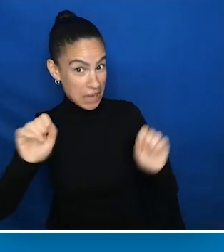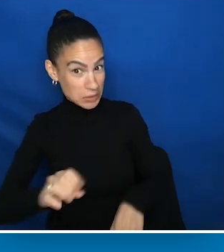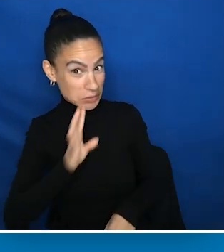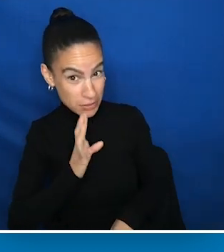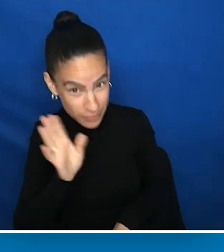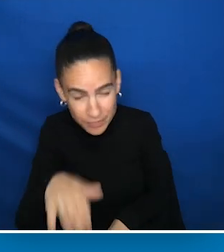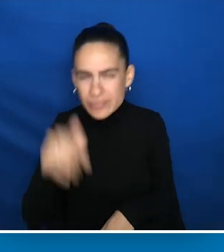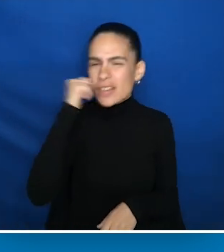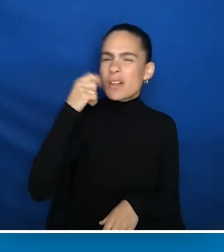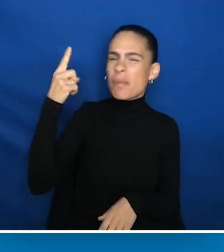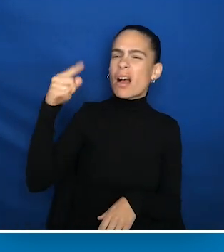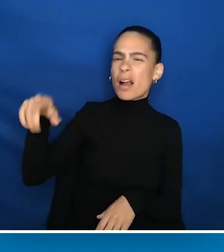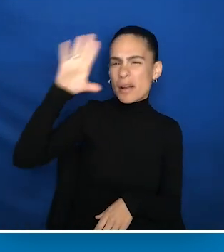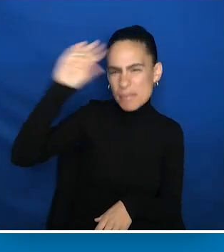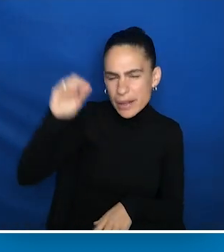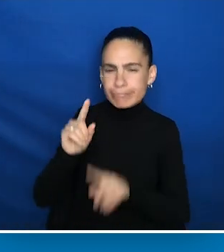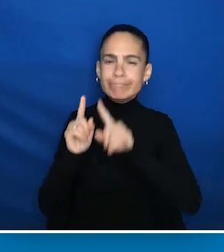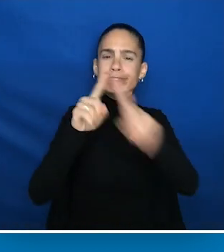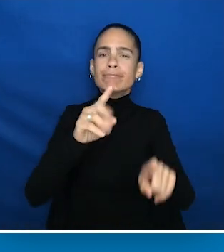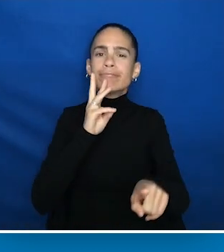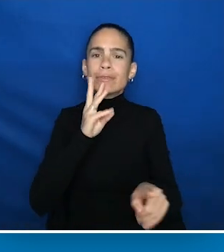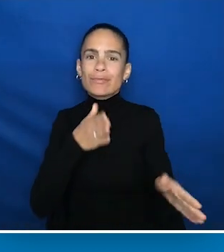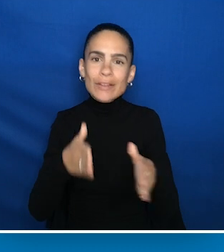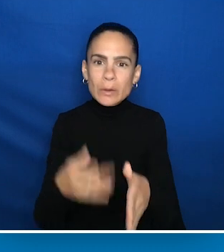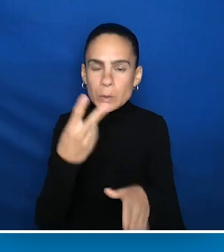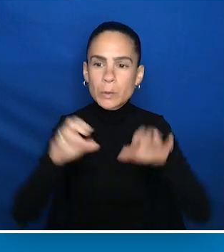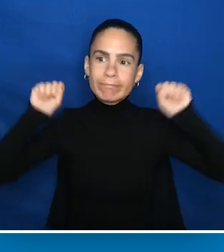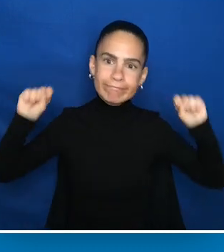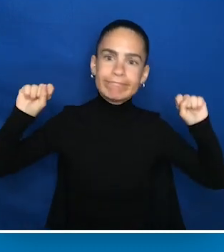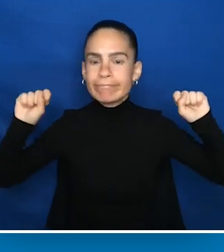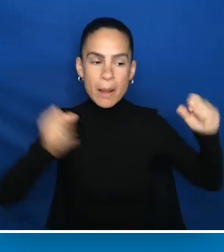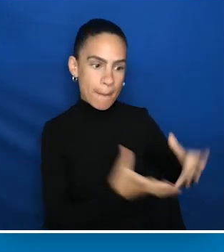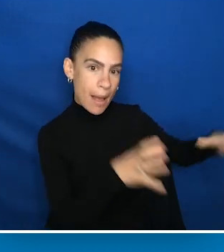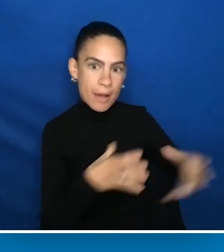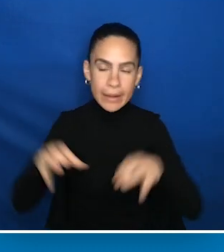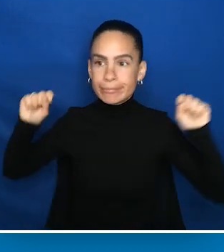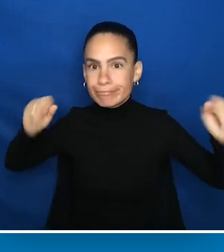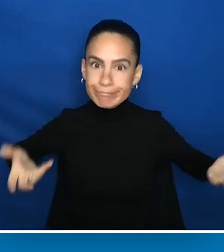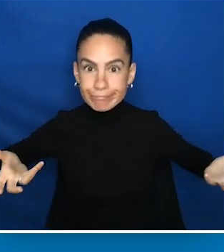and fill two pots with water and bring them home. Well, one day a small crack developed in one of the pots.